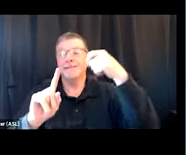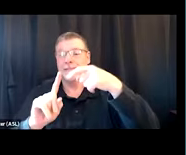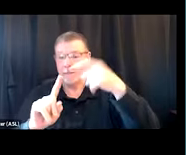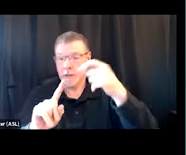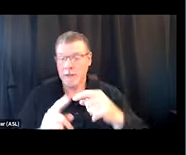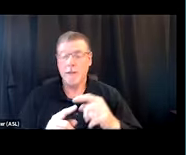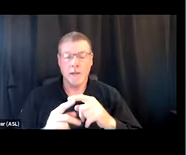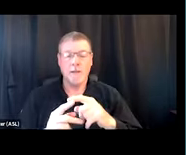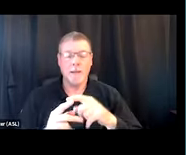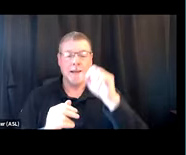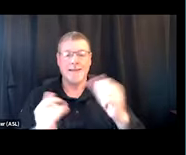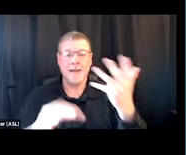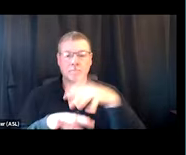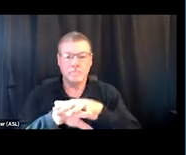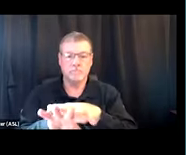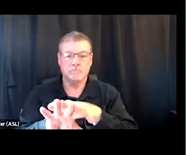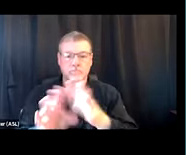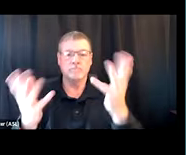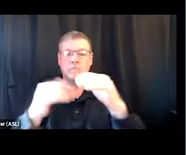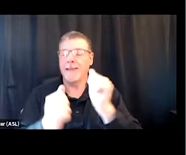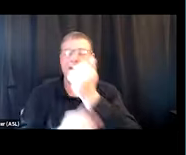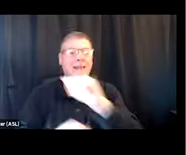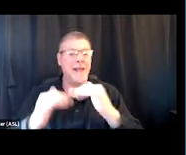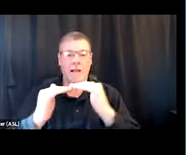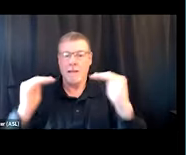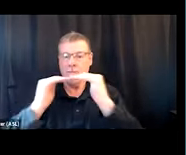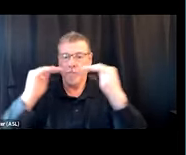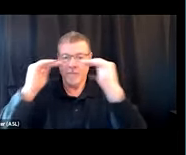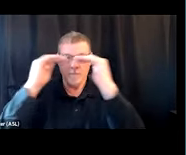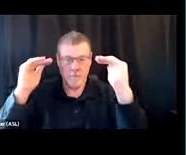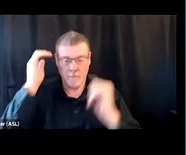can be interwoven through any level that you see available,